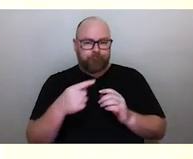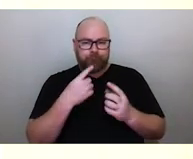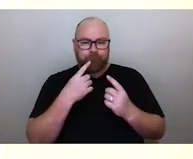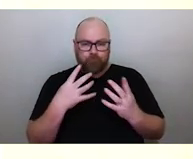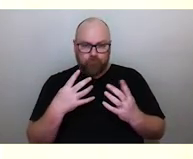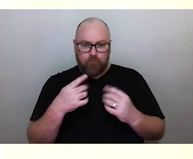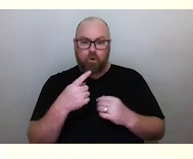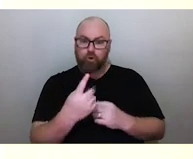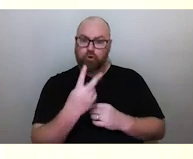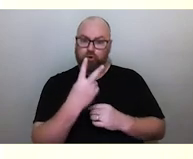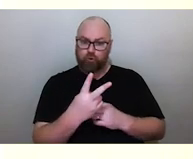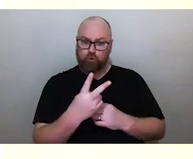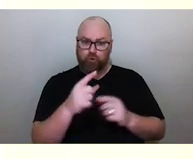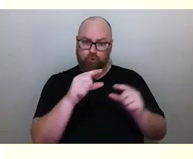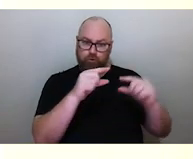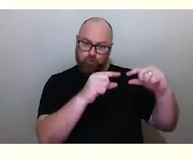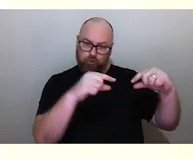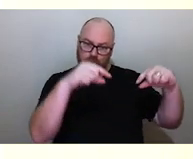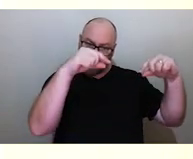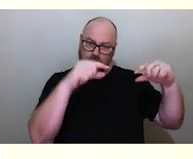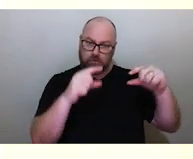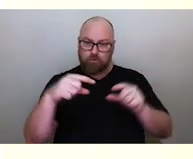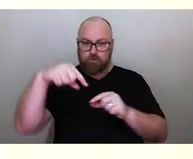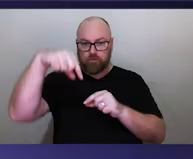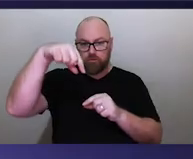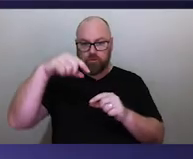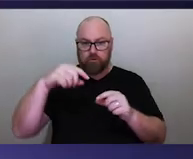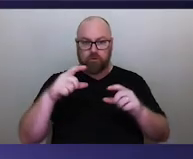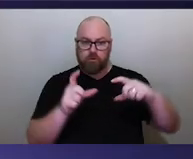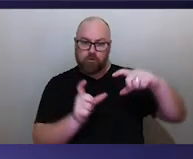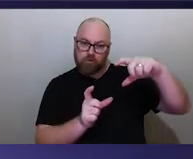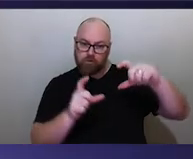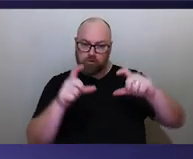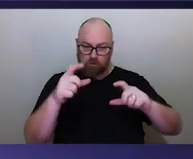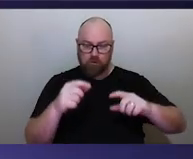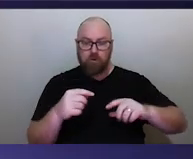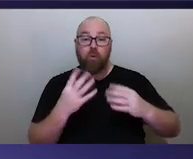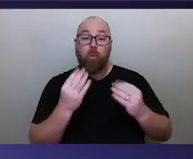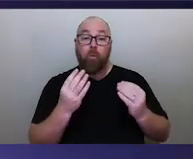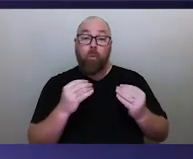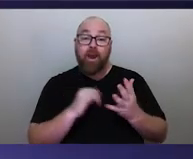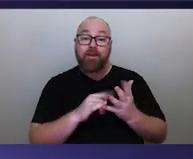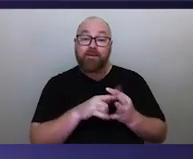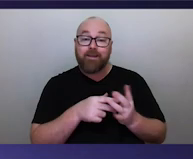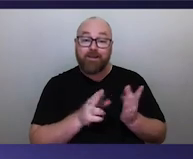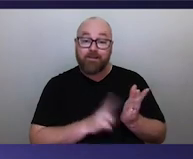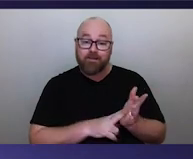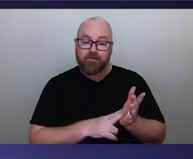are watching just after sunset at two different times of the year. During the wet season and during the dry season.